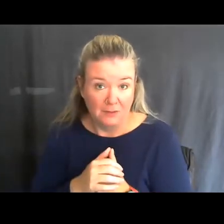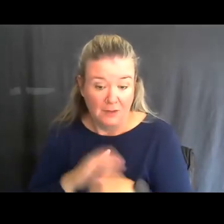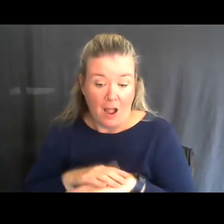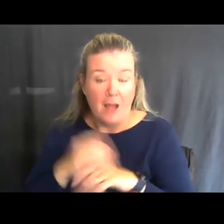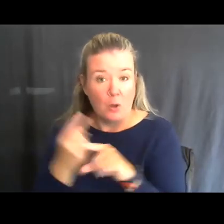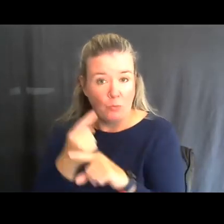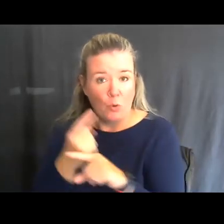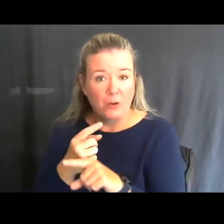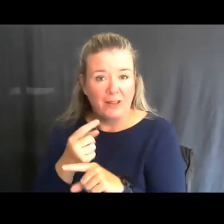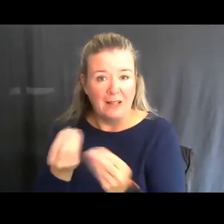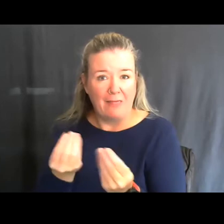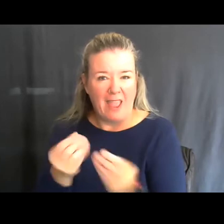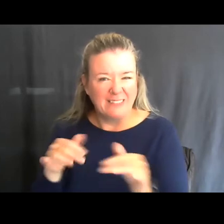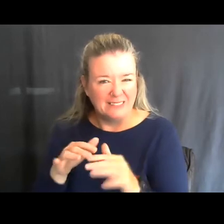for that piece of equipment.